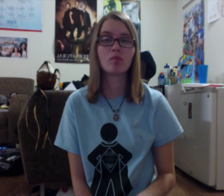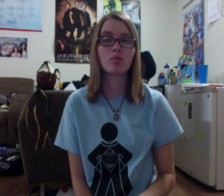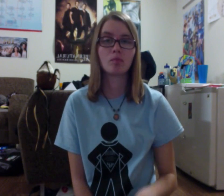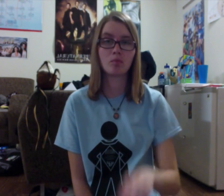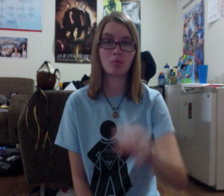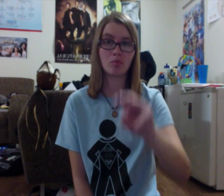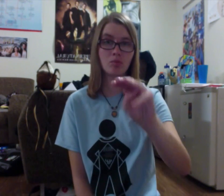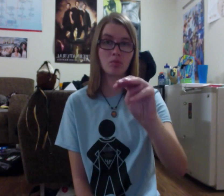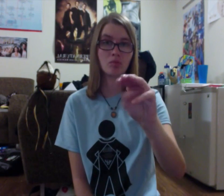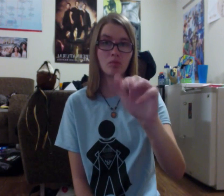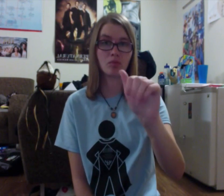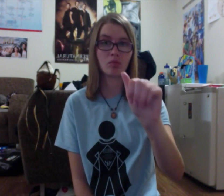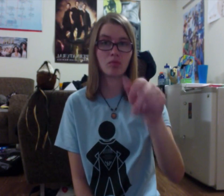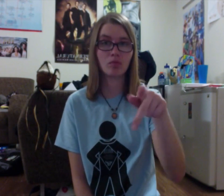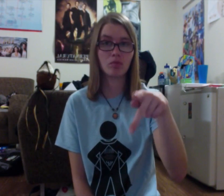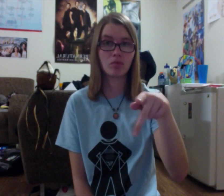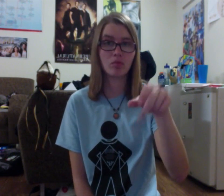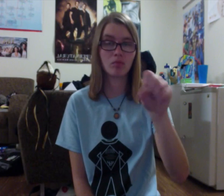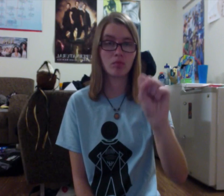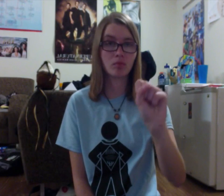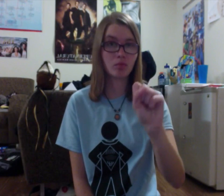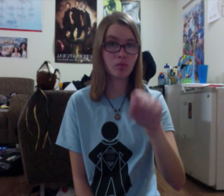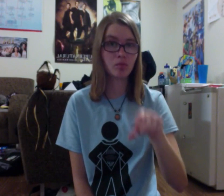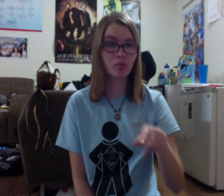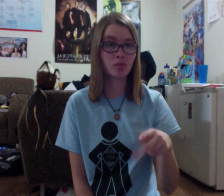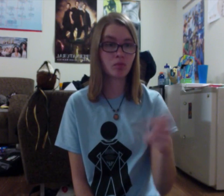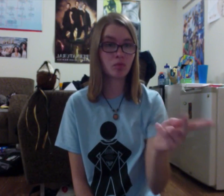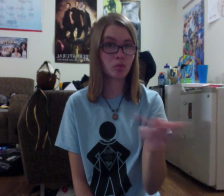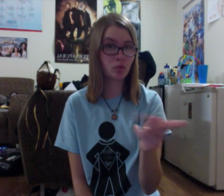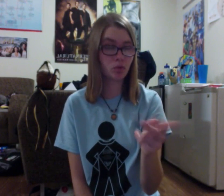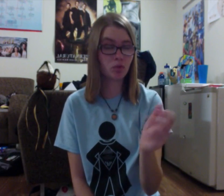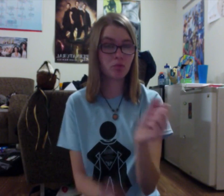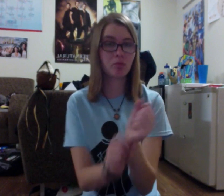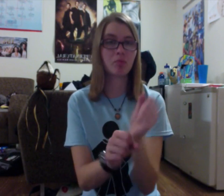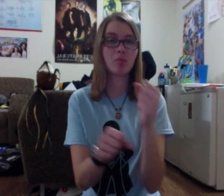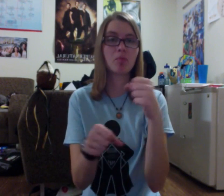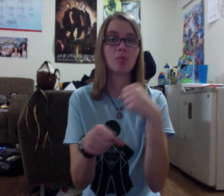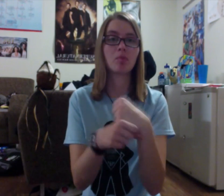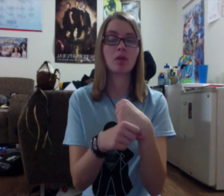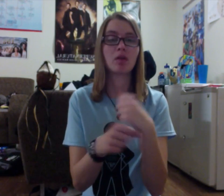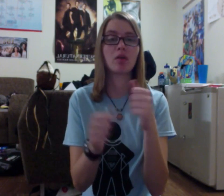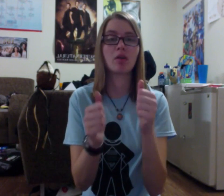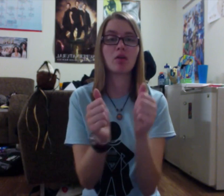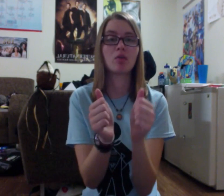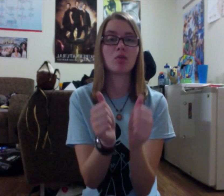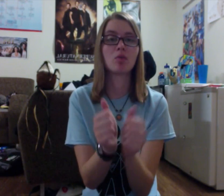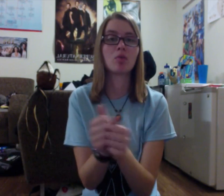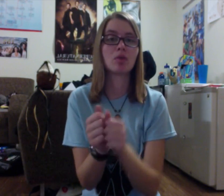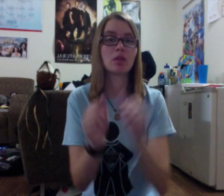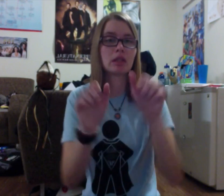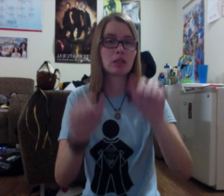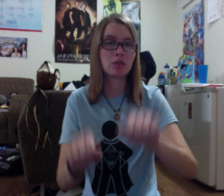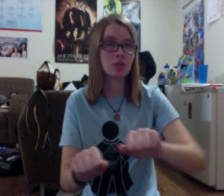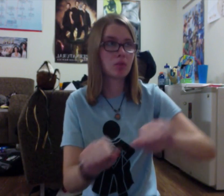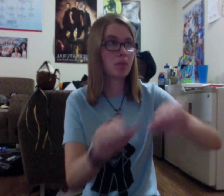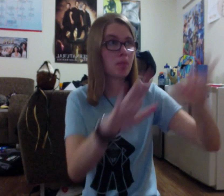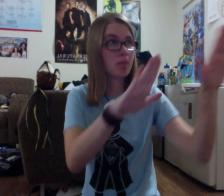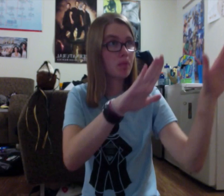They were making maps of the mountains,